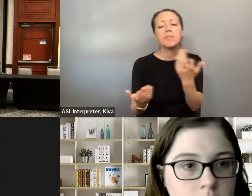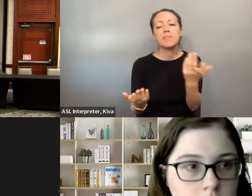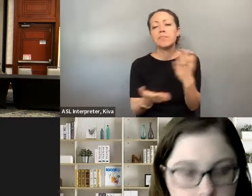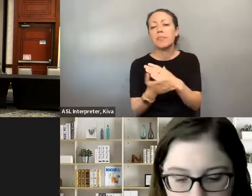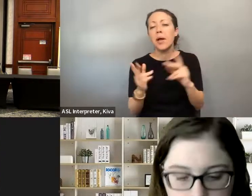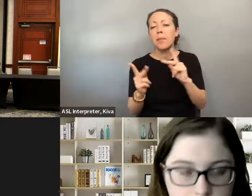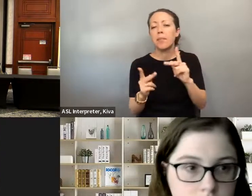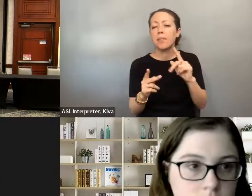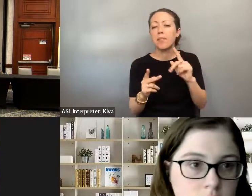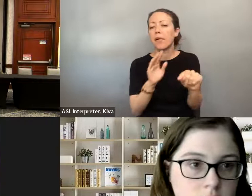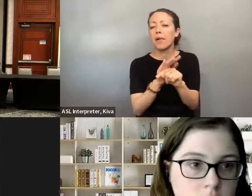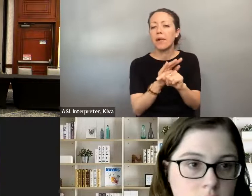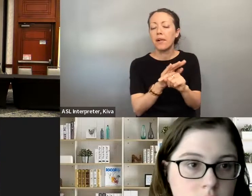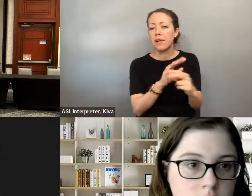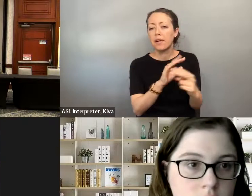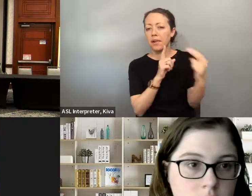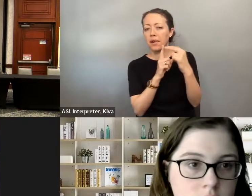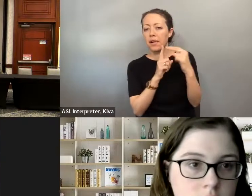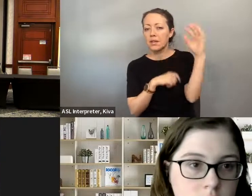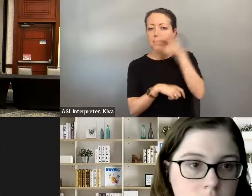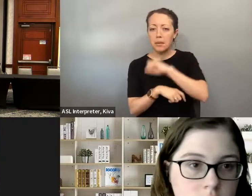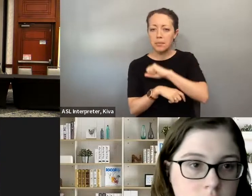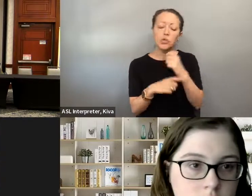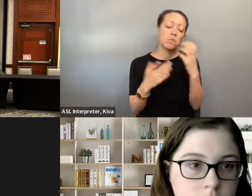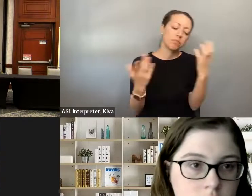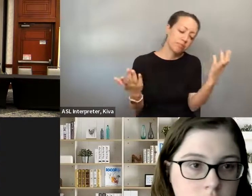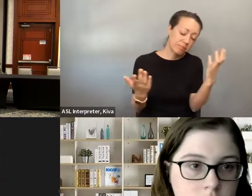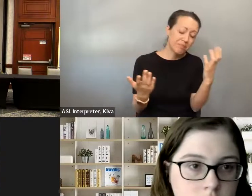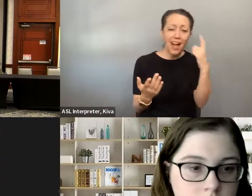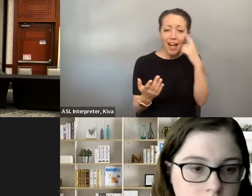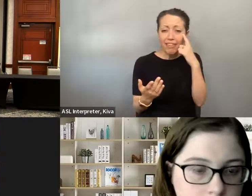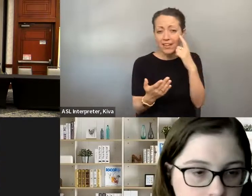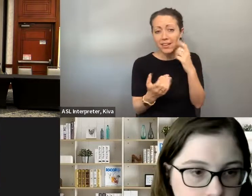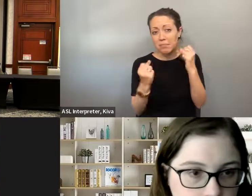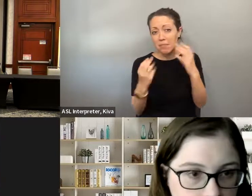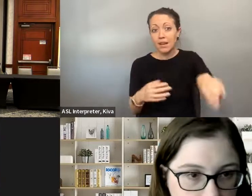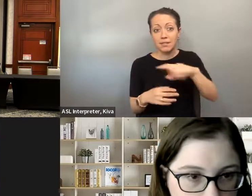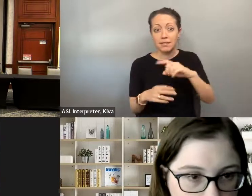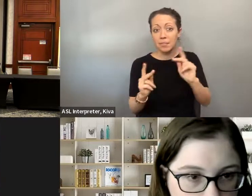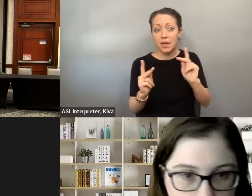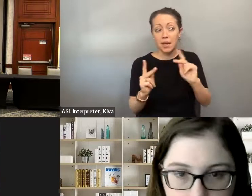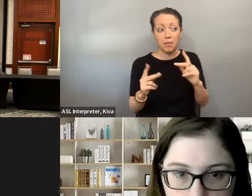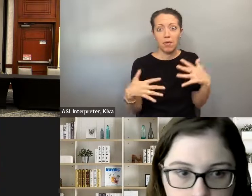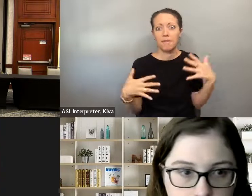I think, negative as far as running for a campaign. I think that you know that perception that because we have a disability that we're not going to be able to keep up, we're not gonna be able to do you know what? able to keep up, we're not going to be able to do, you